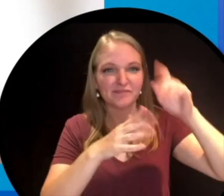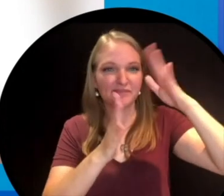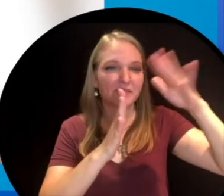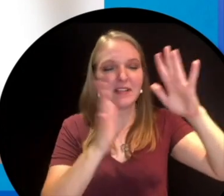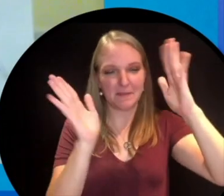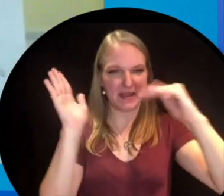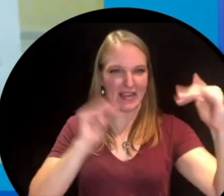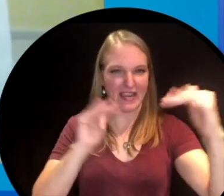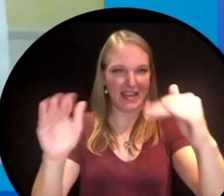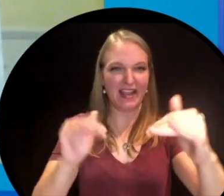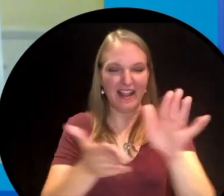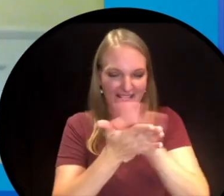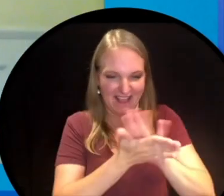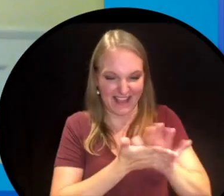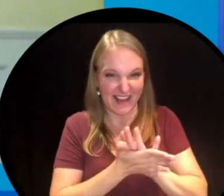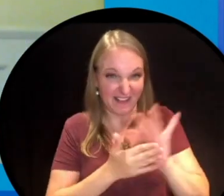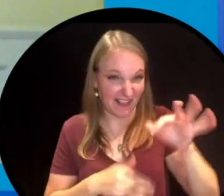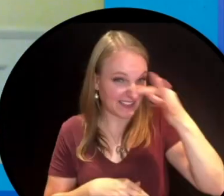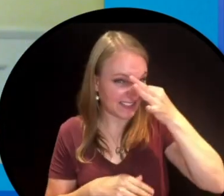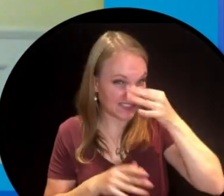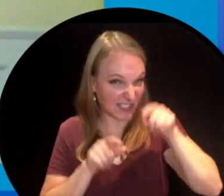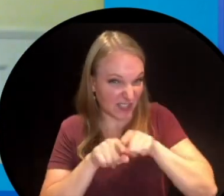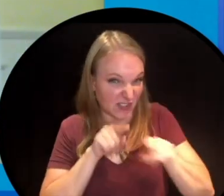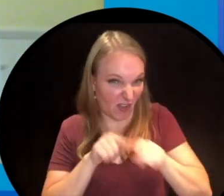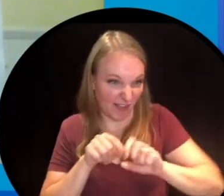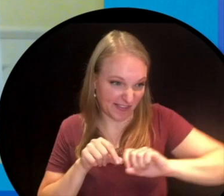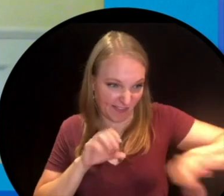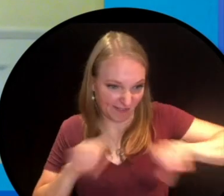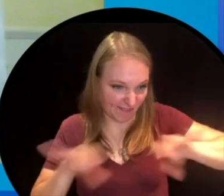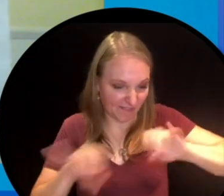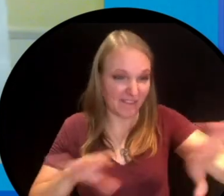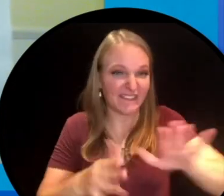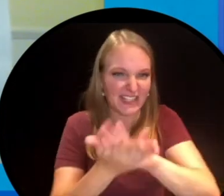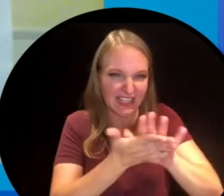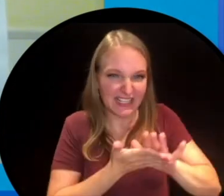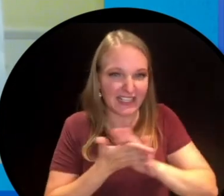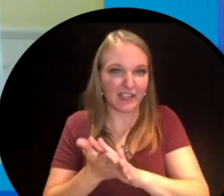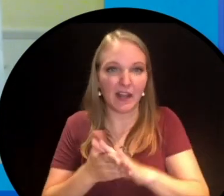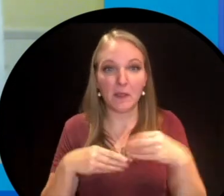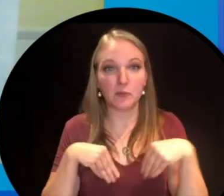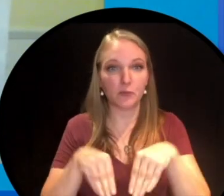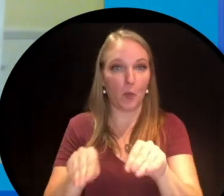They cleaned it up. Remember those smelly running socks and they fixed it all up and they sold